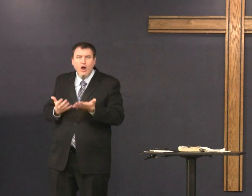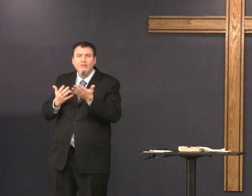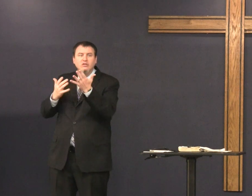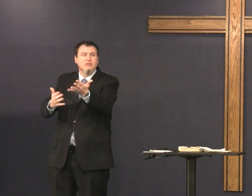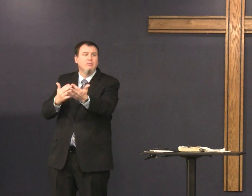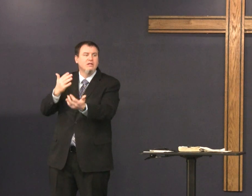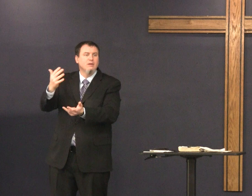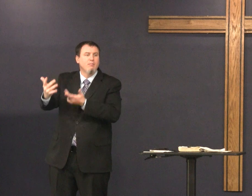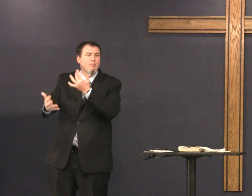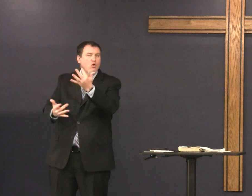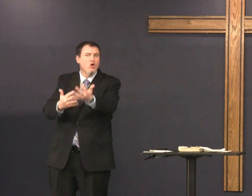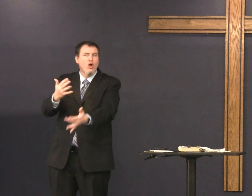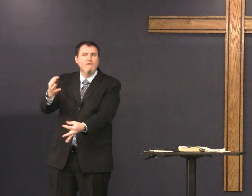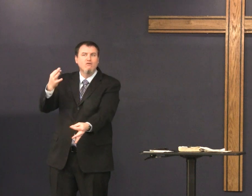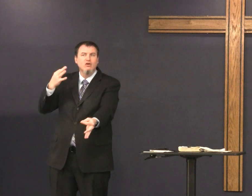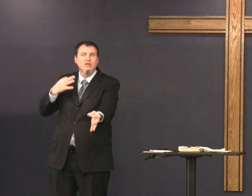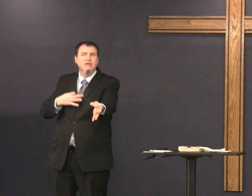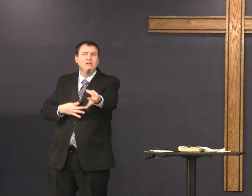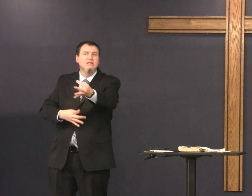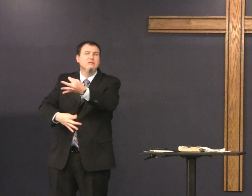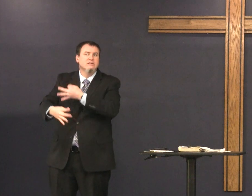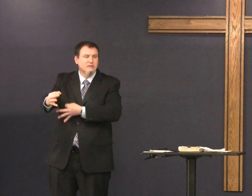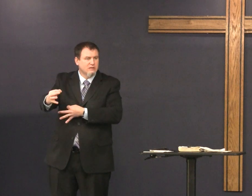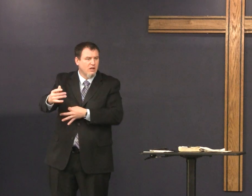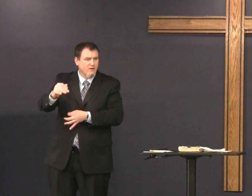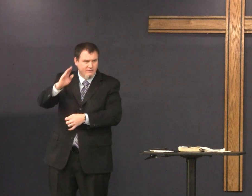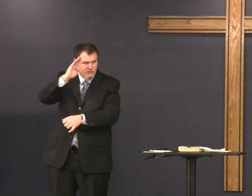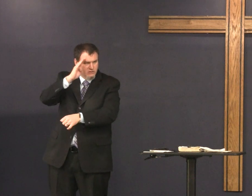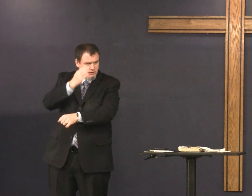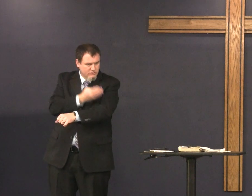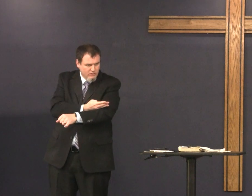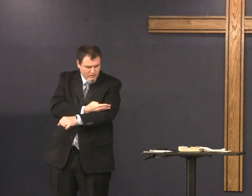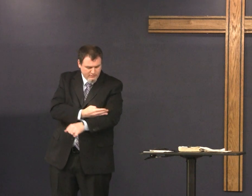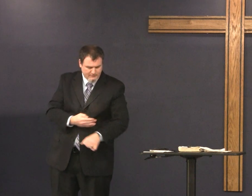and offer him up for a burnt offering in the stead of his son